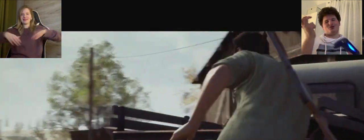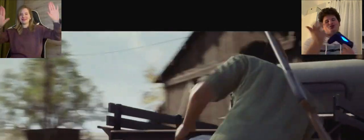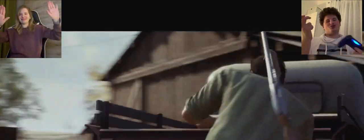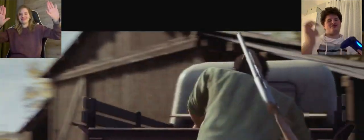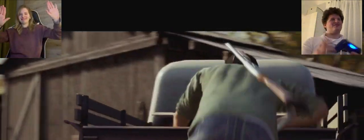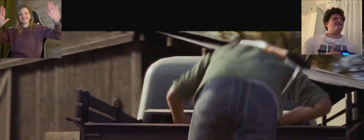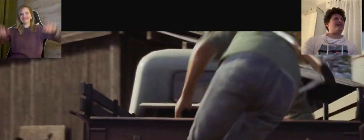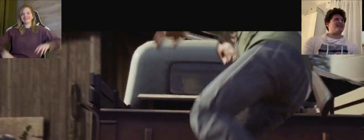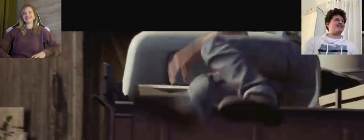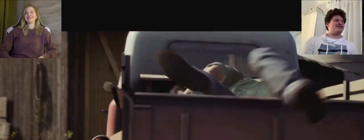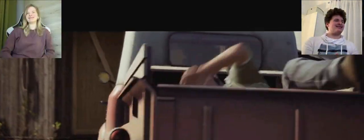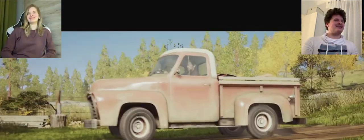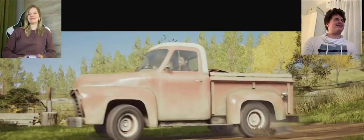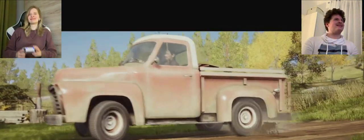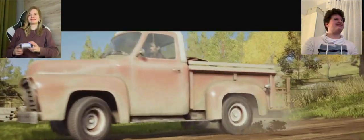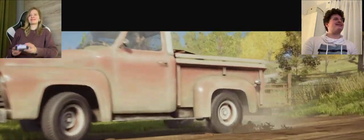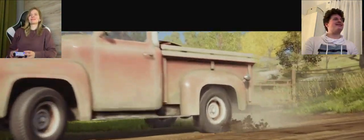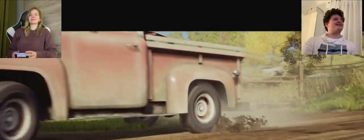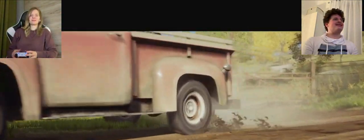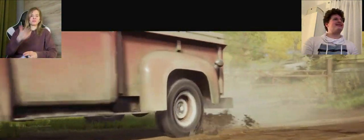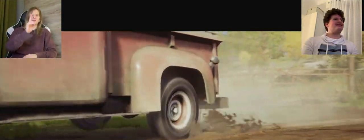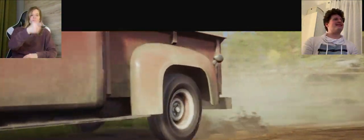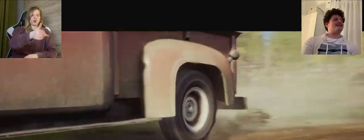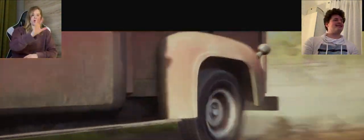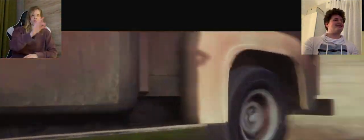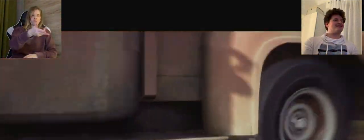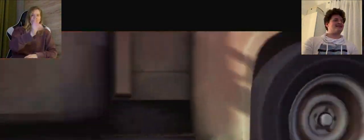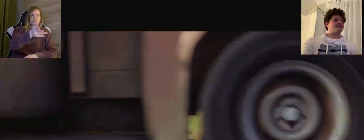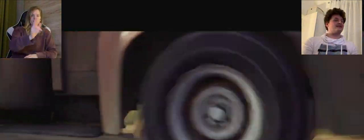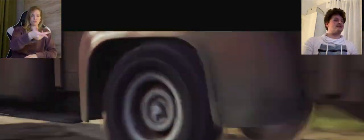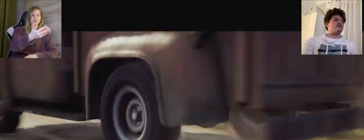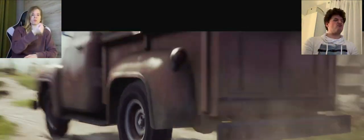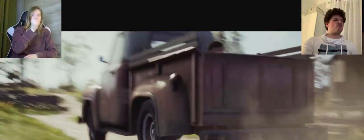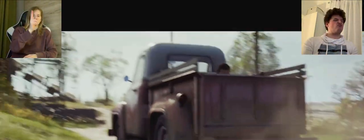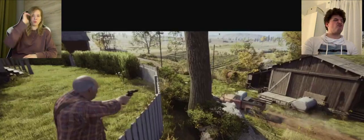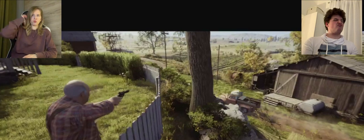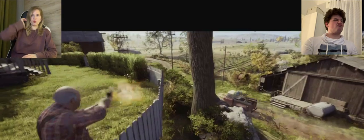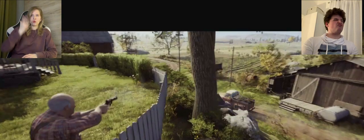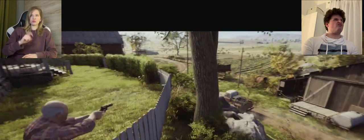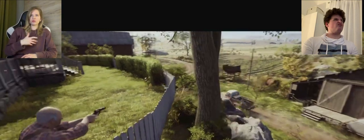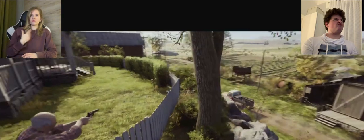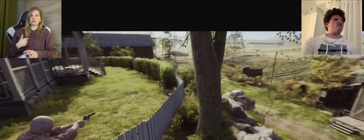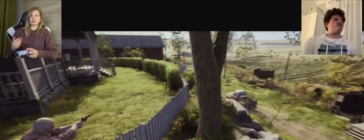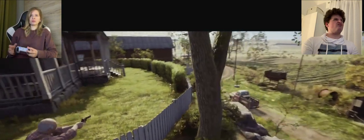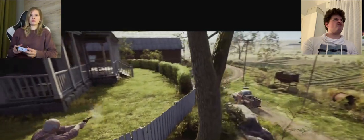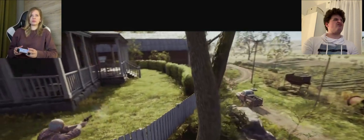K: but I'm driving XD K: because only you had a shotgun with you, so it's no wonder that you don't drive